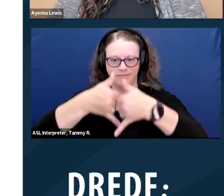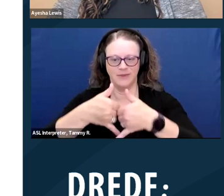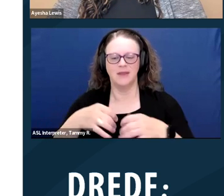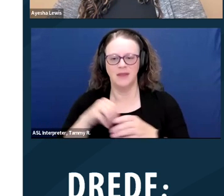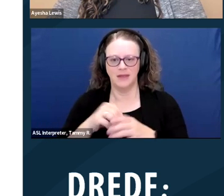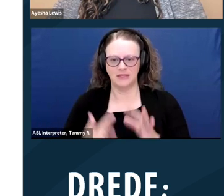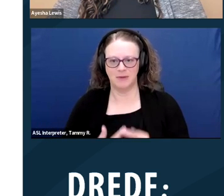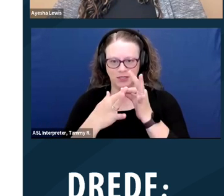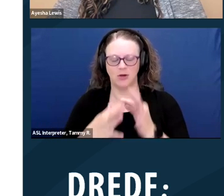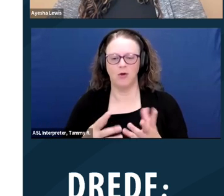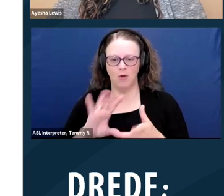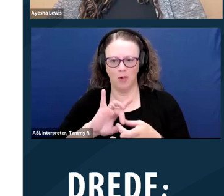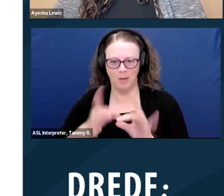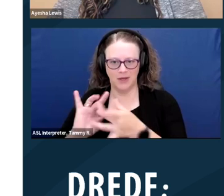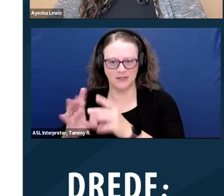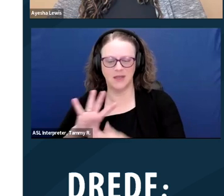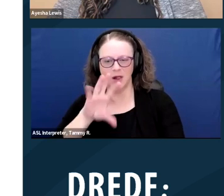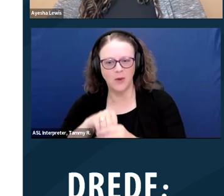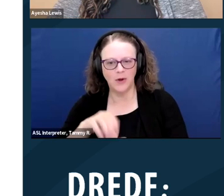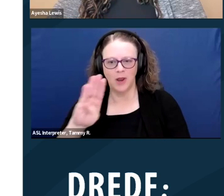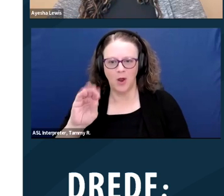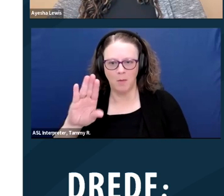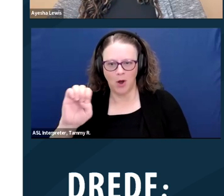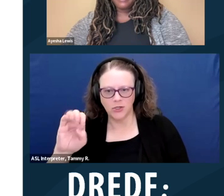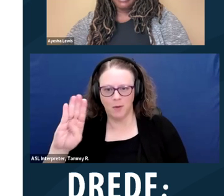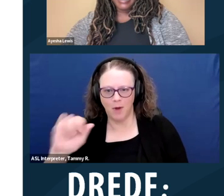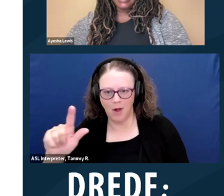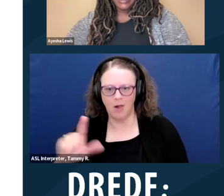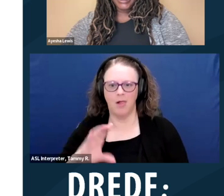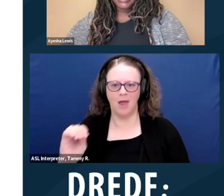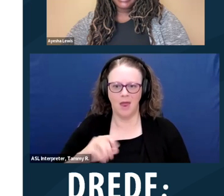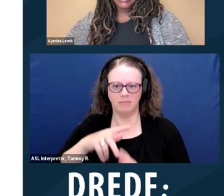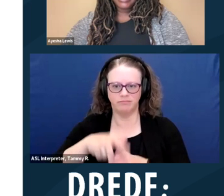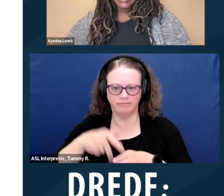She has acted in a number of theater productions, including a performance at the United Nations.